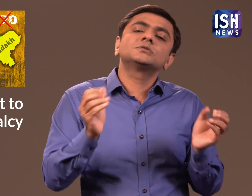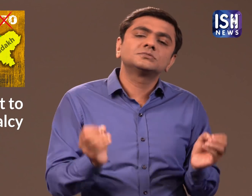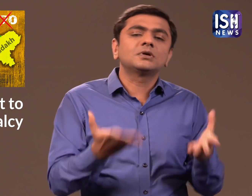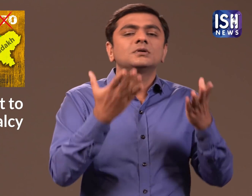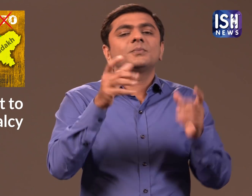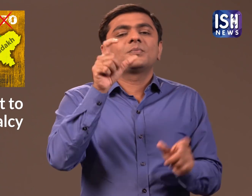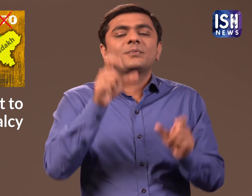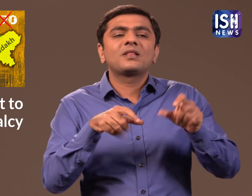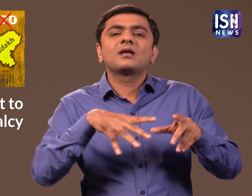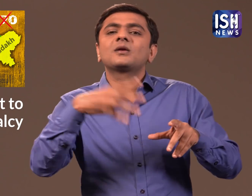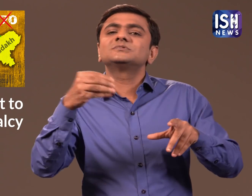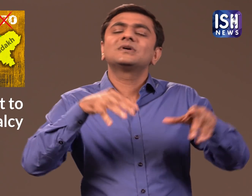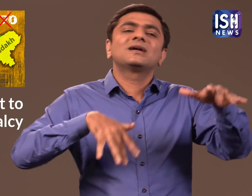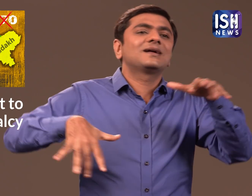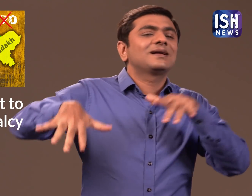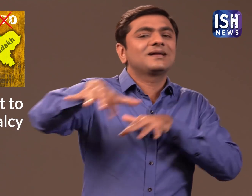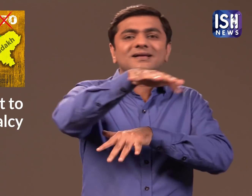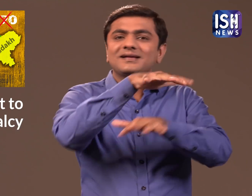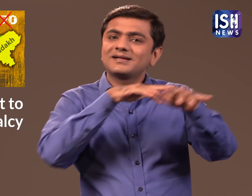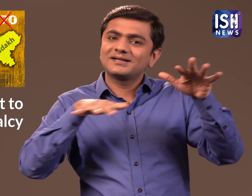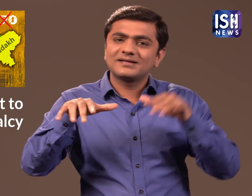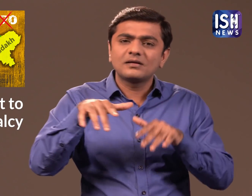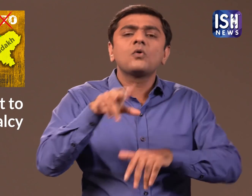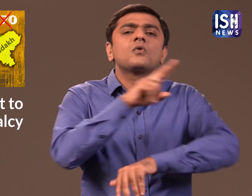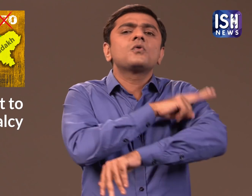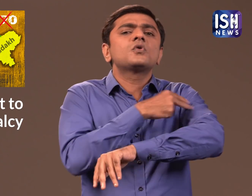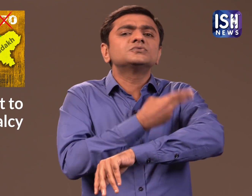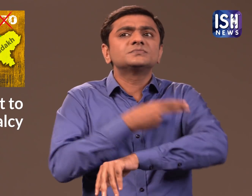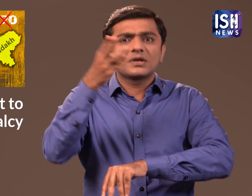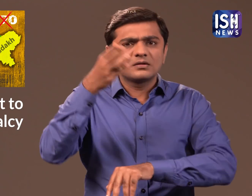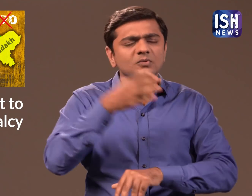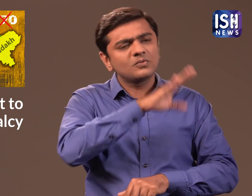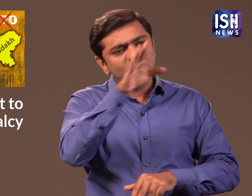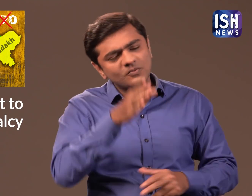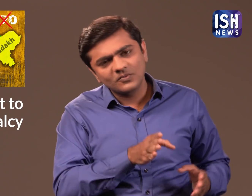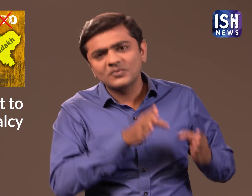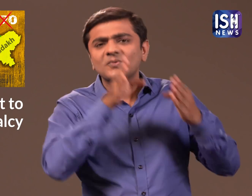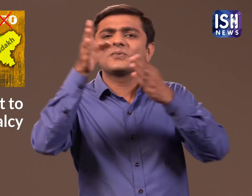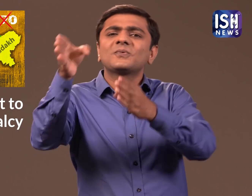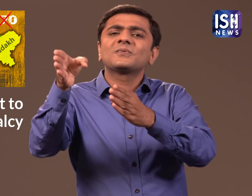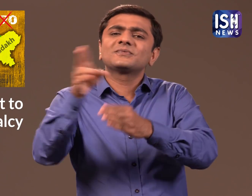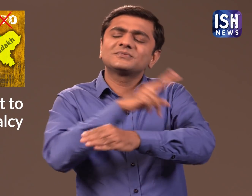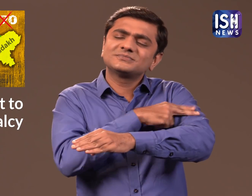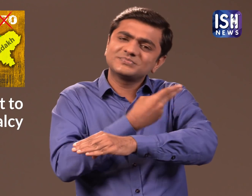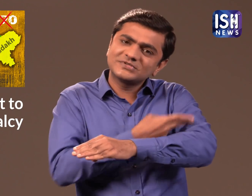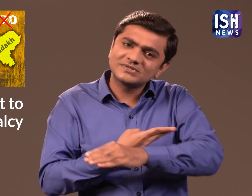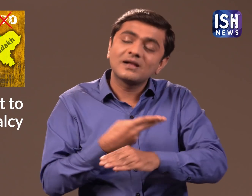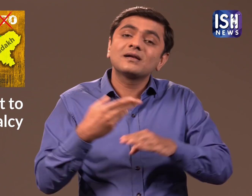People must be allowed to walk around, go to hospitals